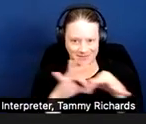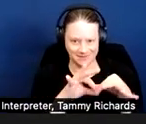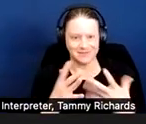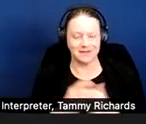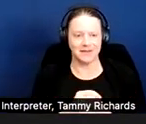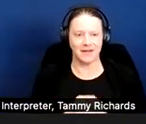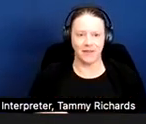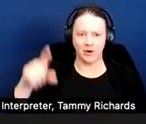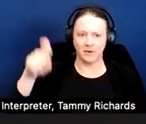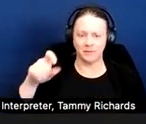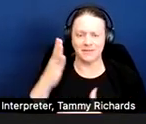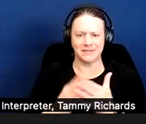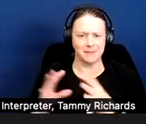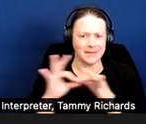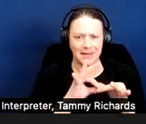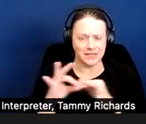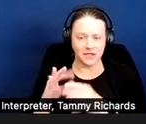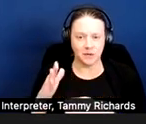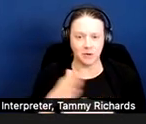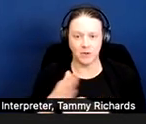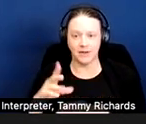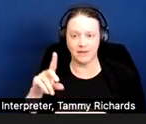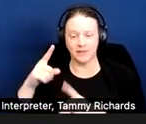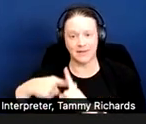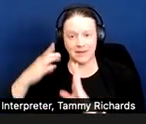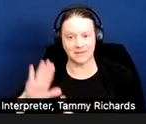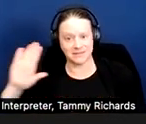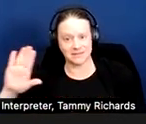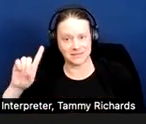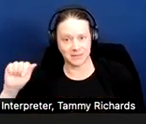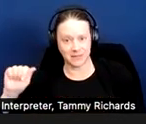There has to be some connection between the tenant's disability, the requested change